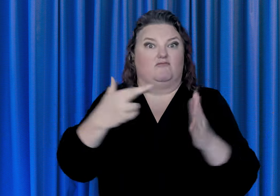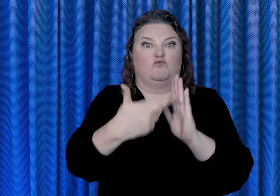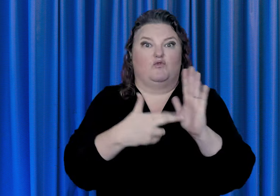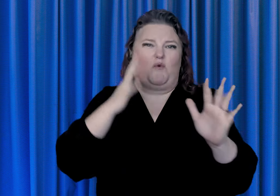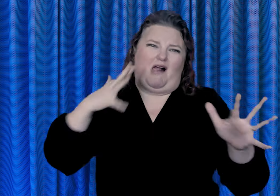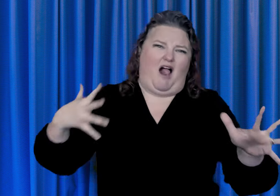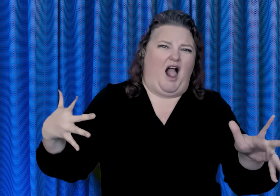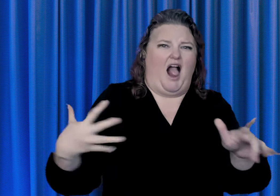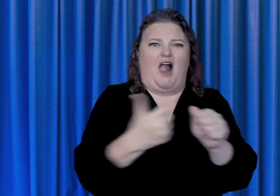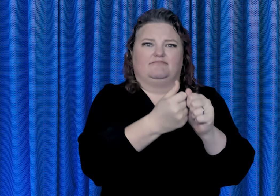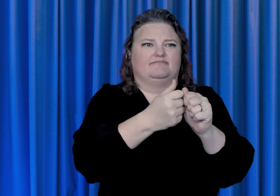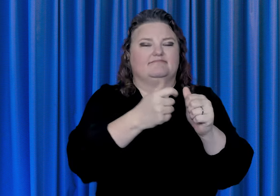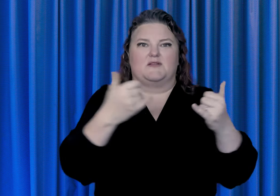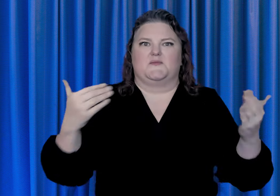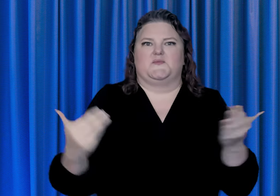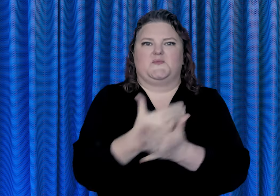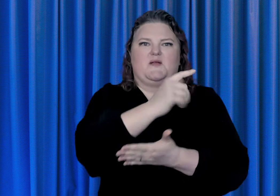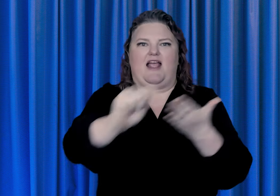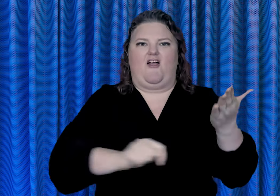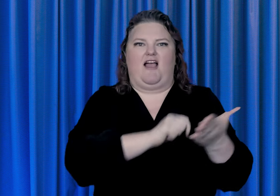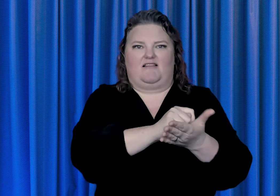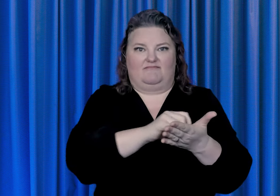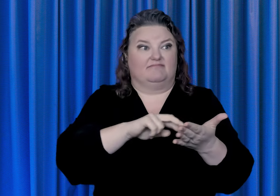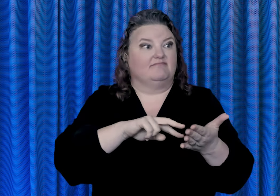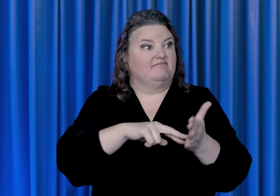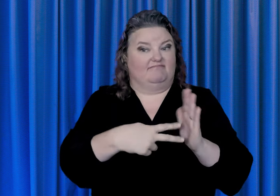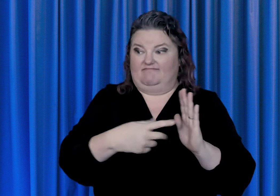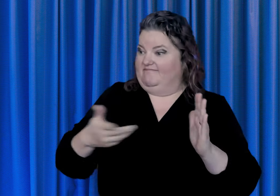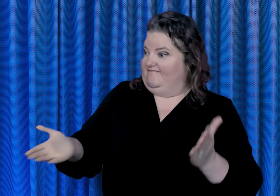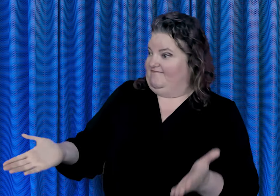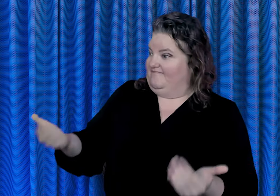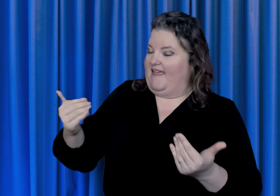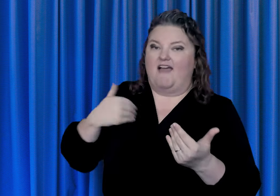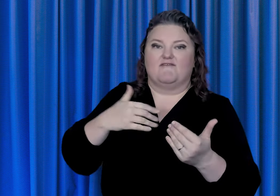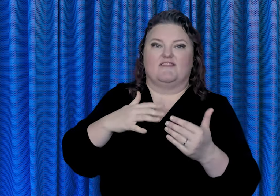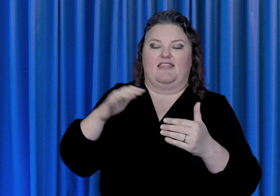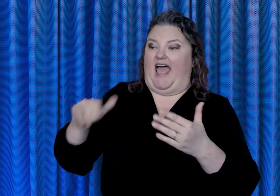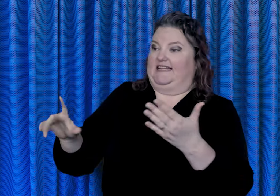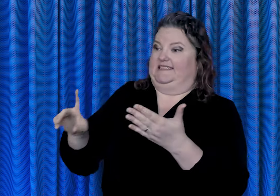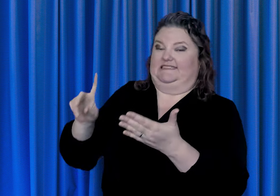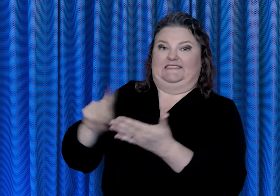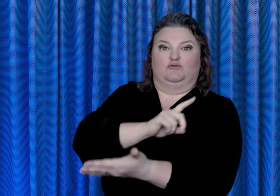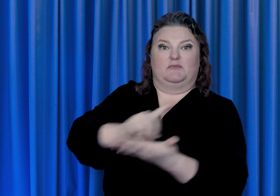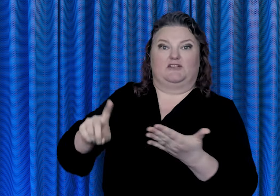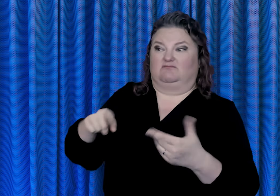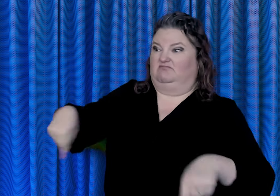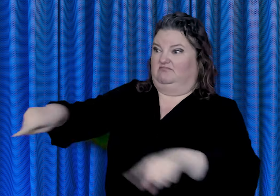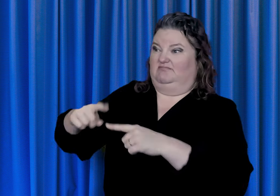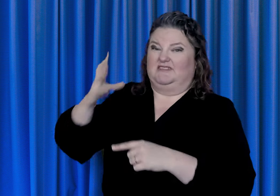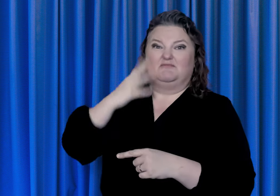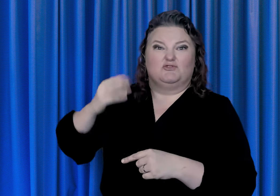to usher us into a new era by bringing an end to the discrimination faced by millions of Americans